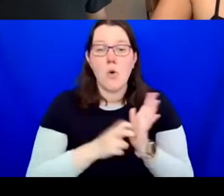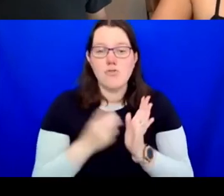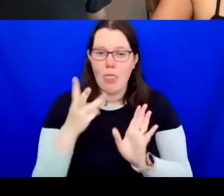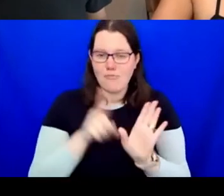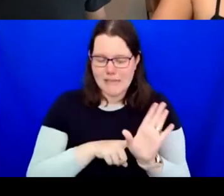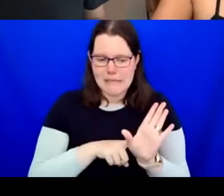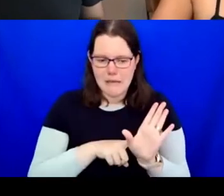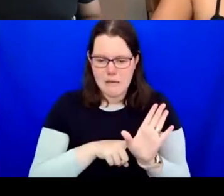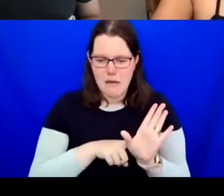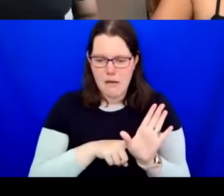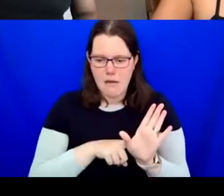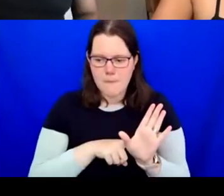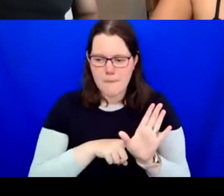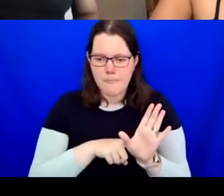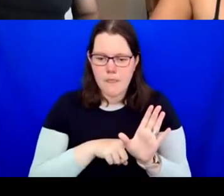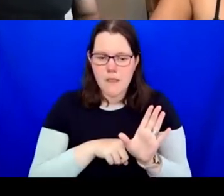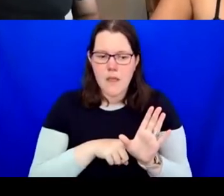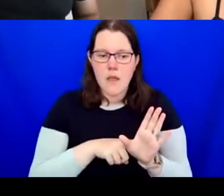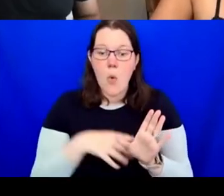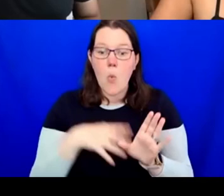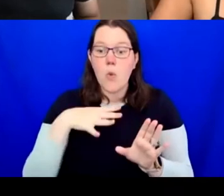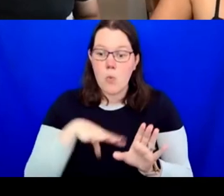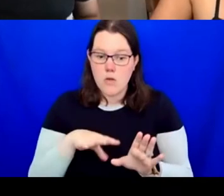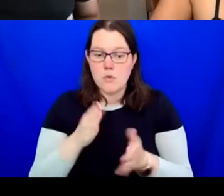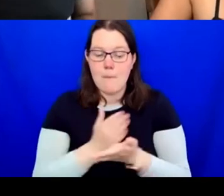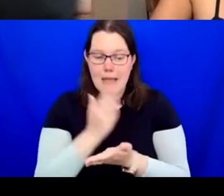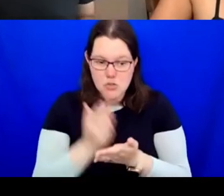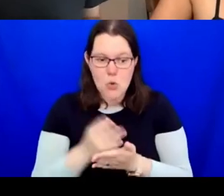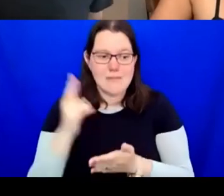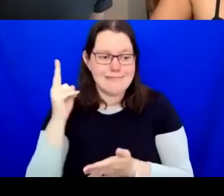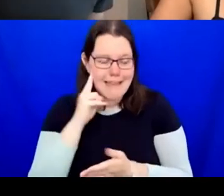we work with deaf, disabled, and neurodivergent and racially minoritised communities. We have